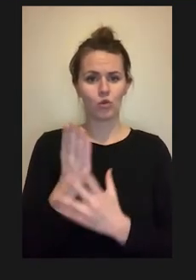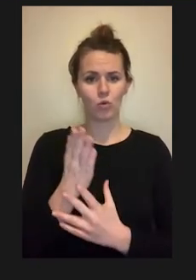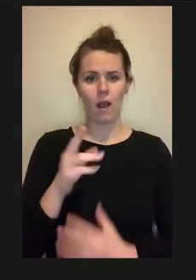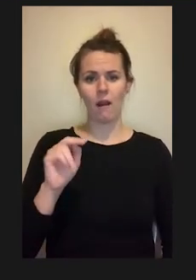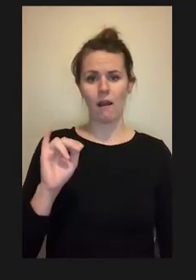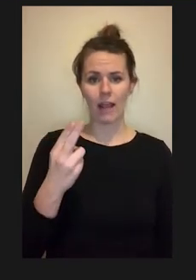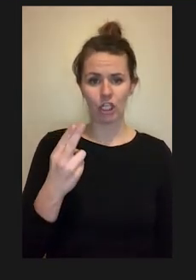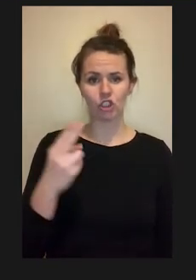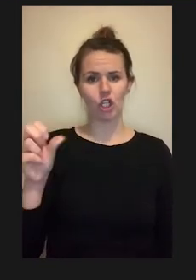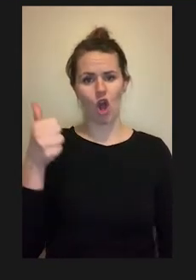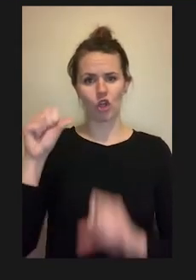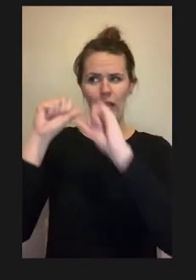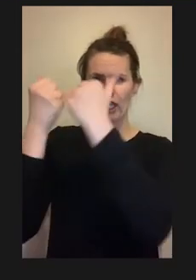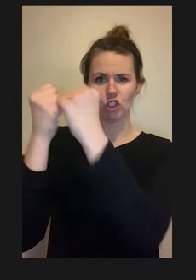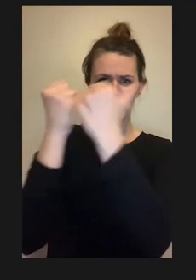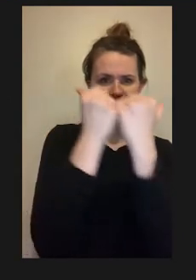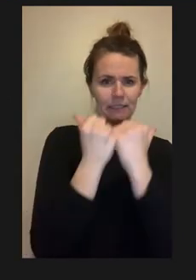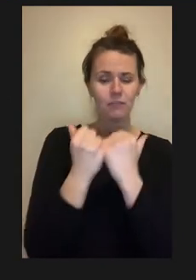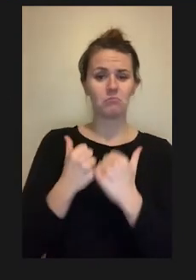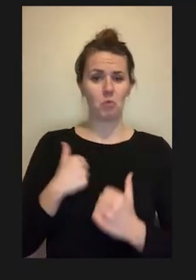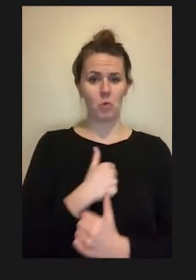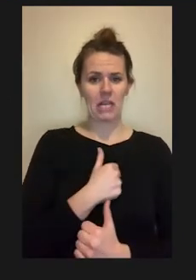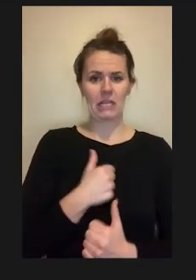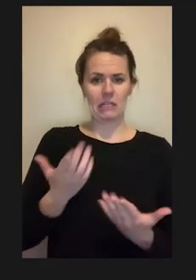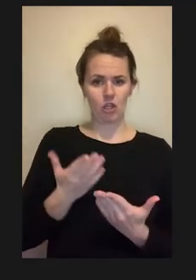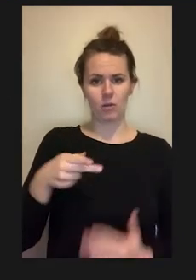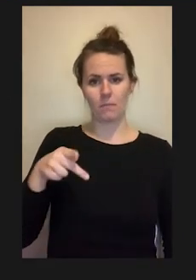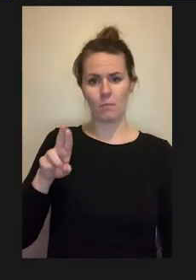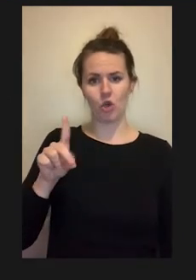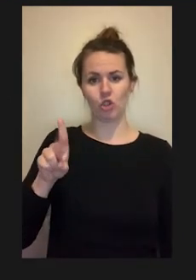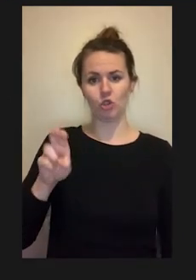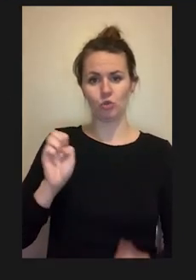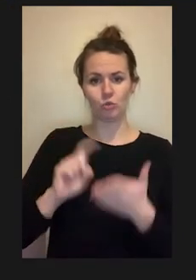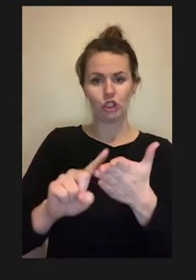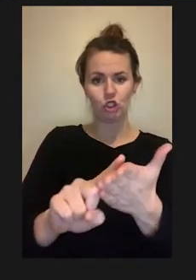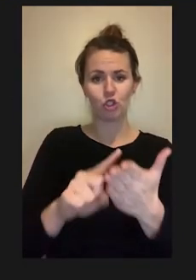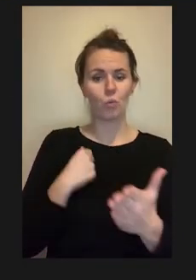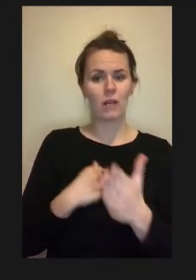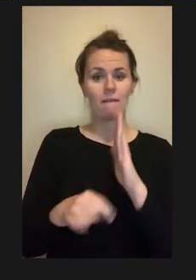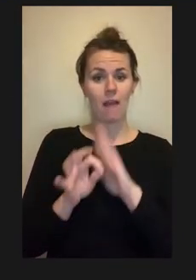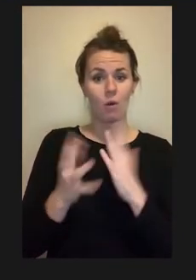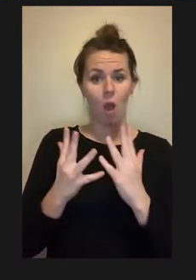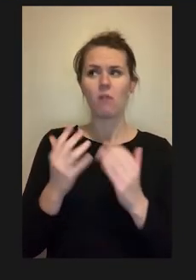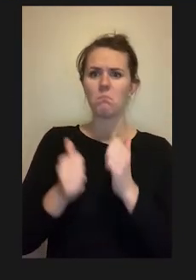in a survey of Purdue researchers, we found that most were willing to provide some level of